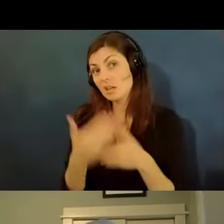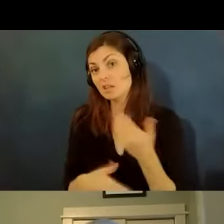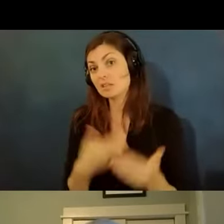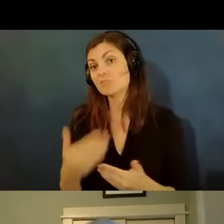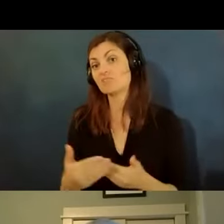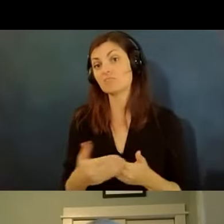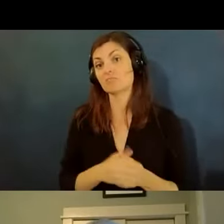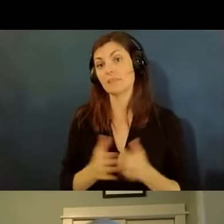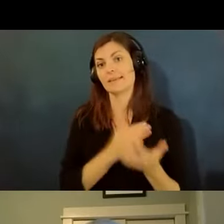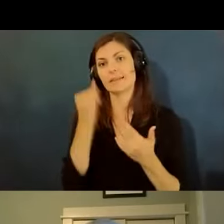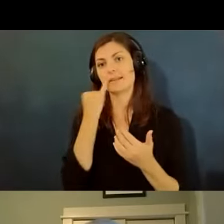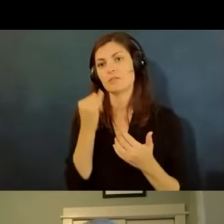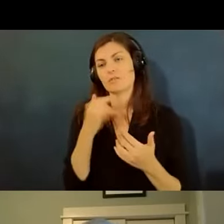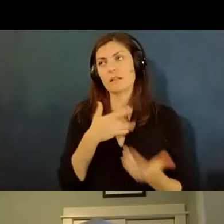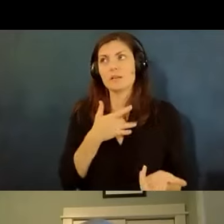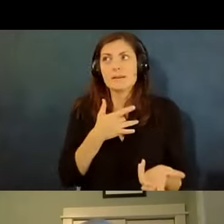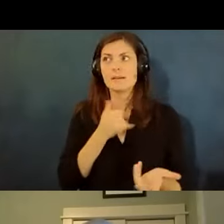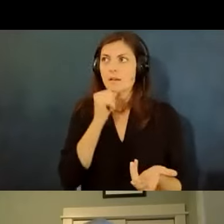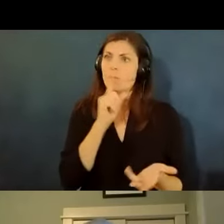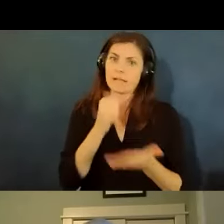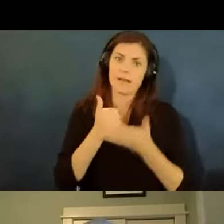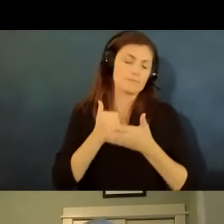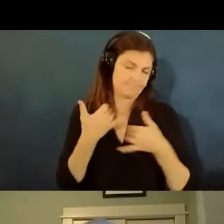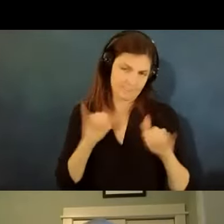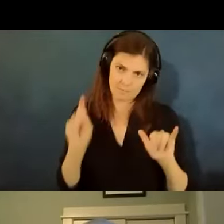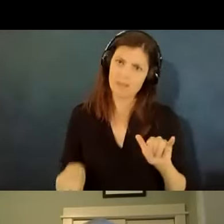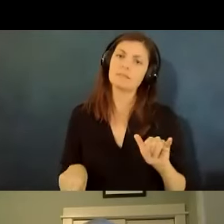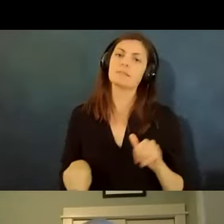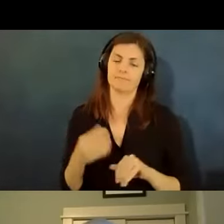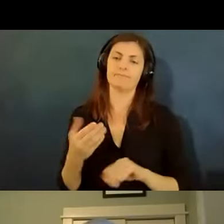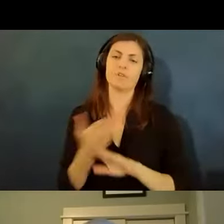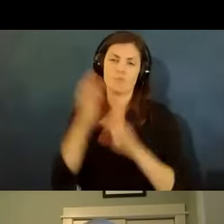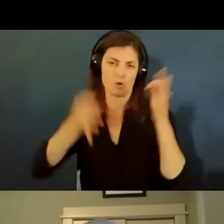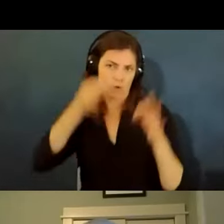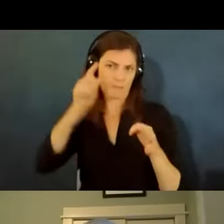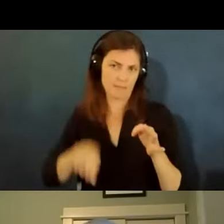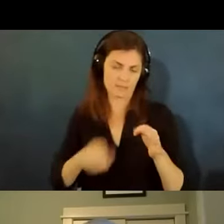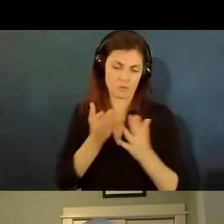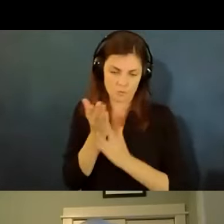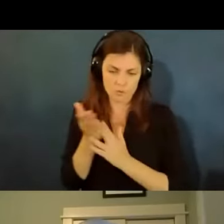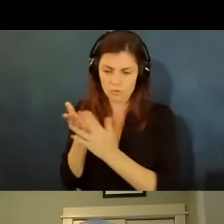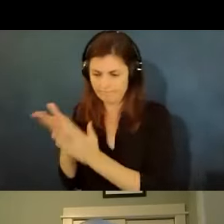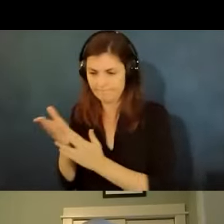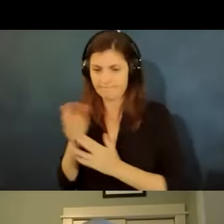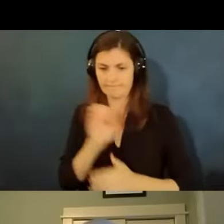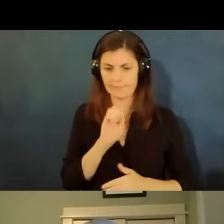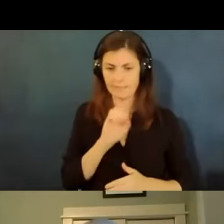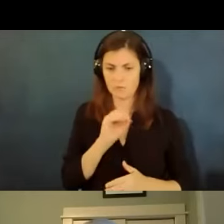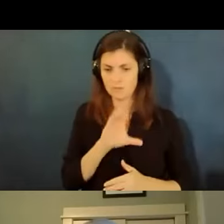to do it in most cases there are some exceptions but in most cases so i hope that somehow somewhere